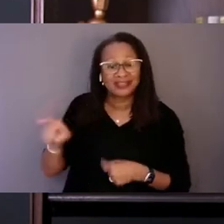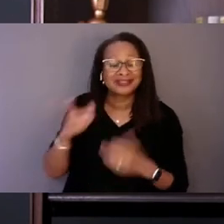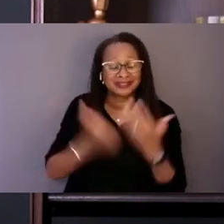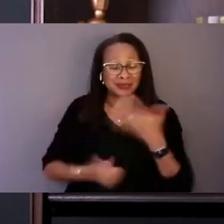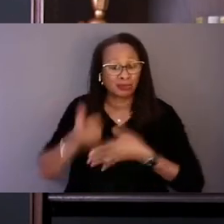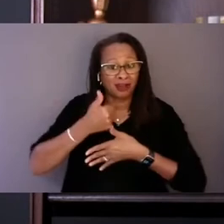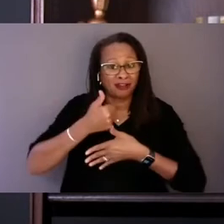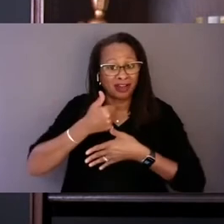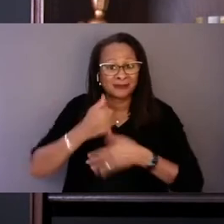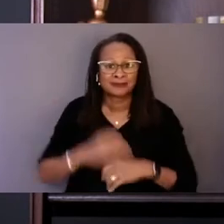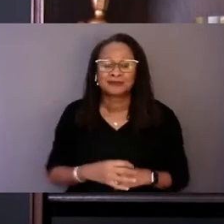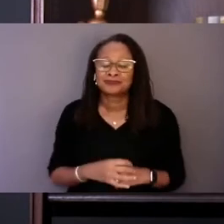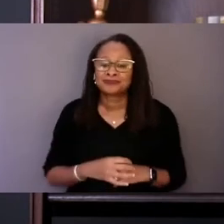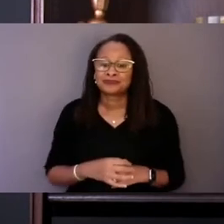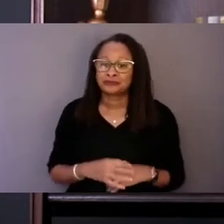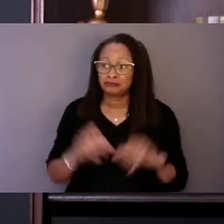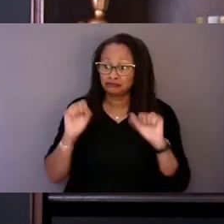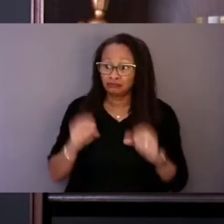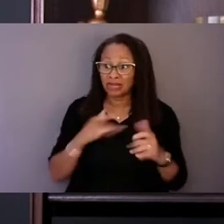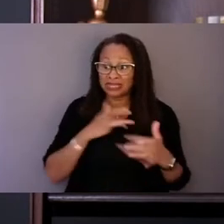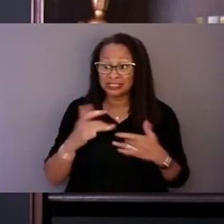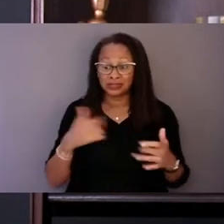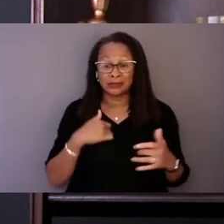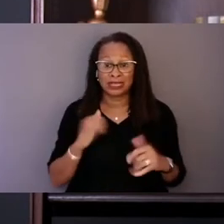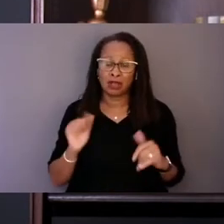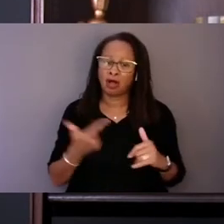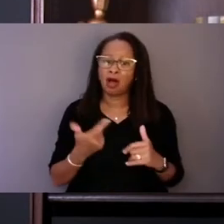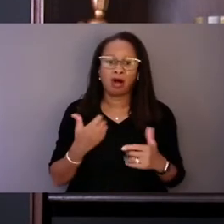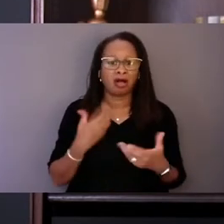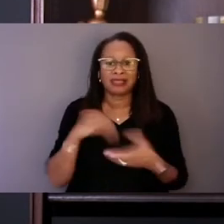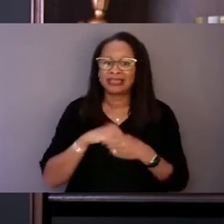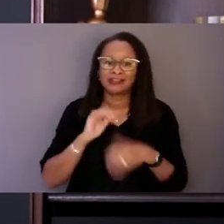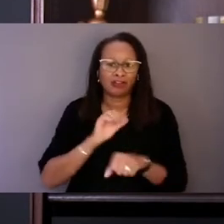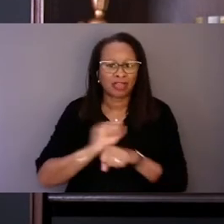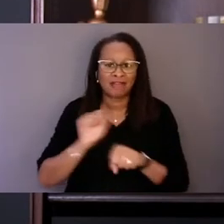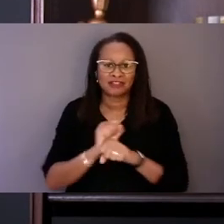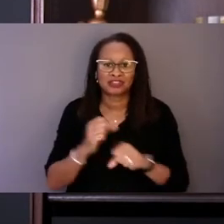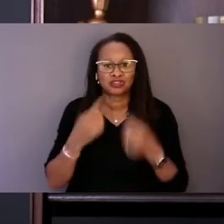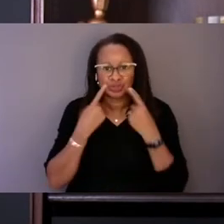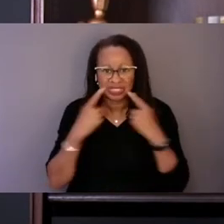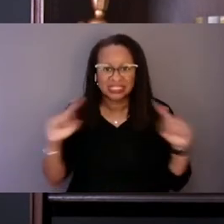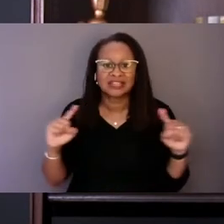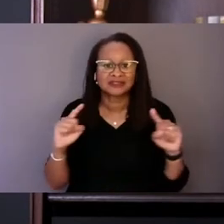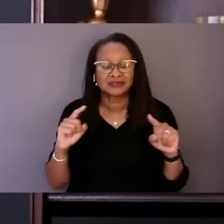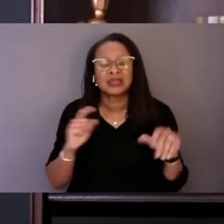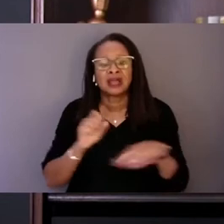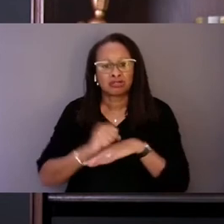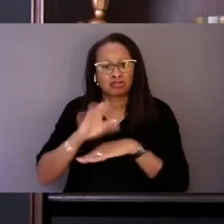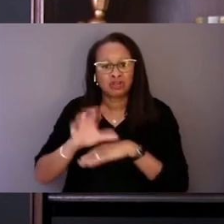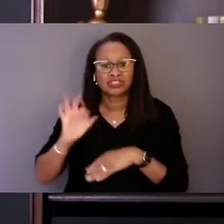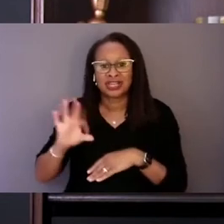You can consider me all in on these efforts. Supporting 988 is one of my biggest priorities this Congress